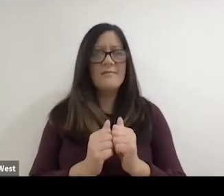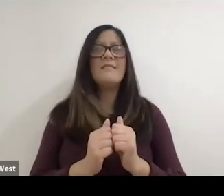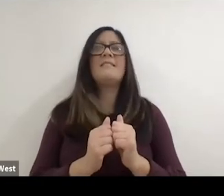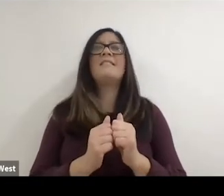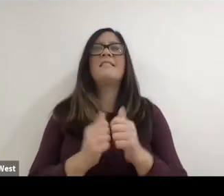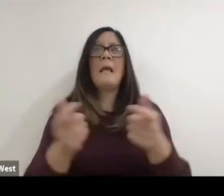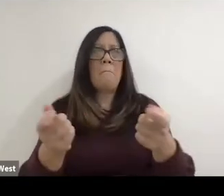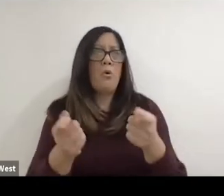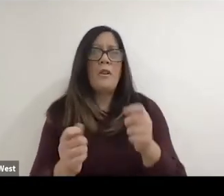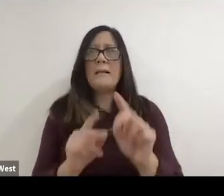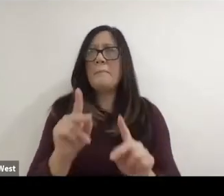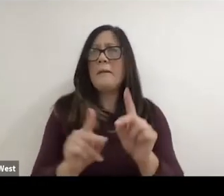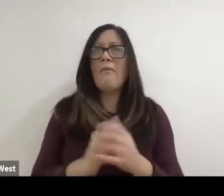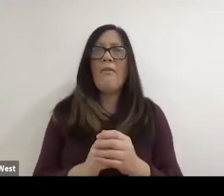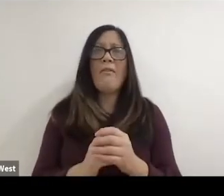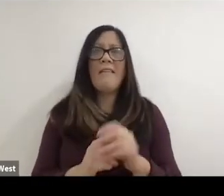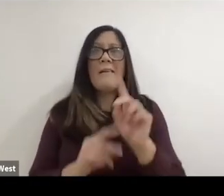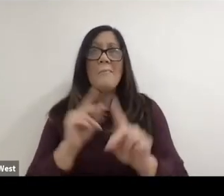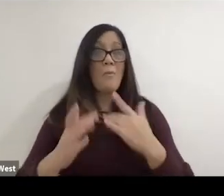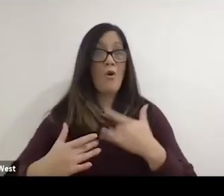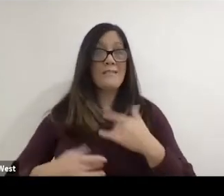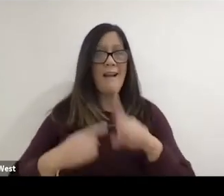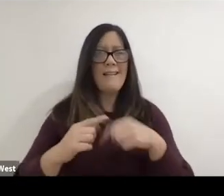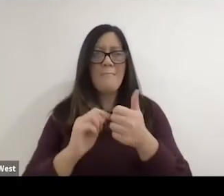Draw people in, and people get really excited about it. And of course the the other cool